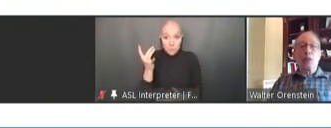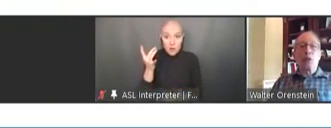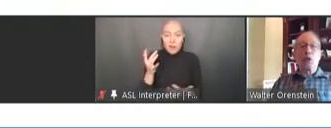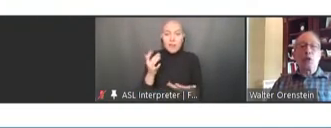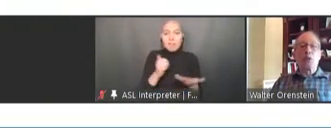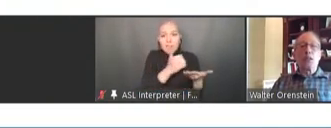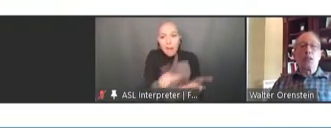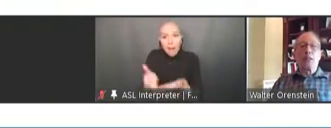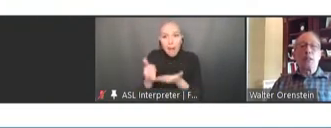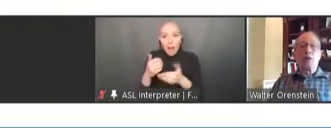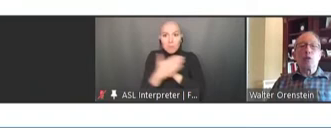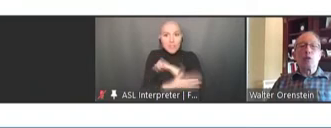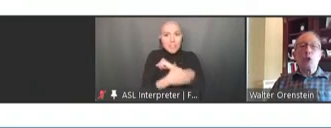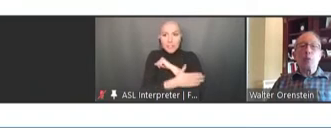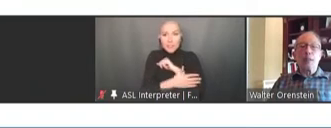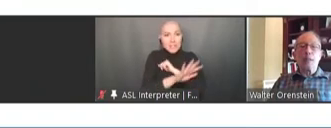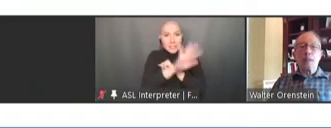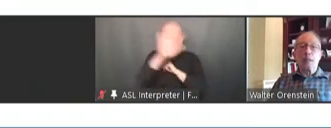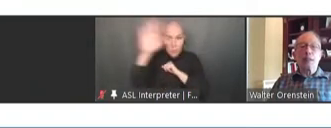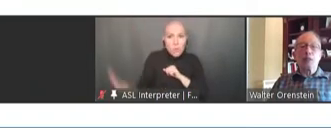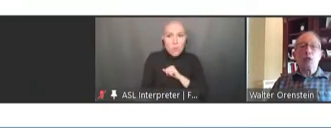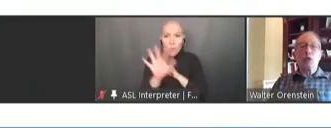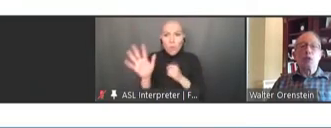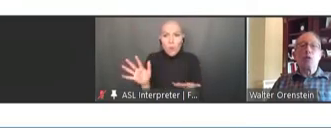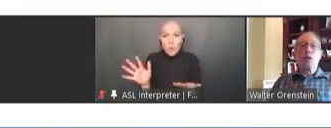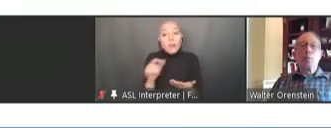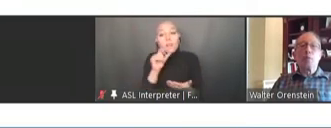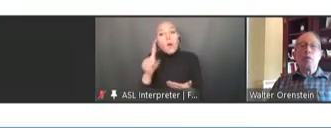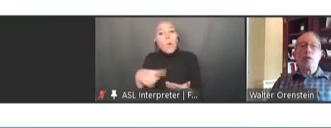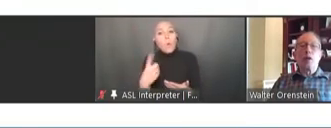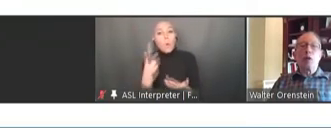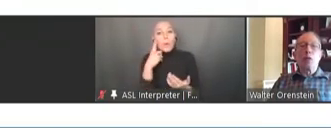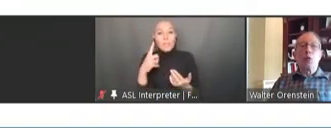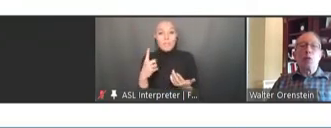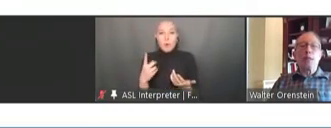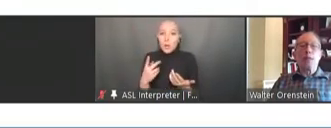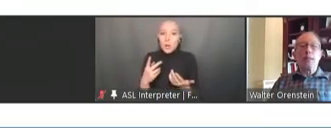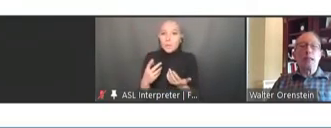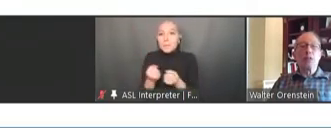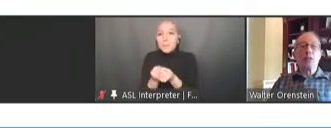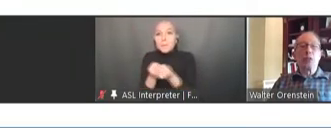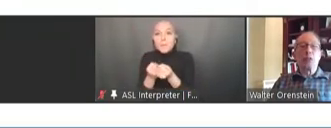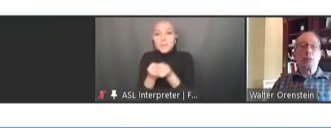the world, not only for humanitarian interests, but for our own domestic health security.